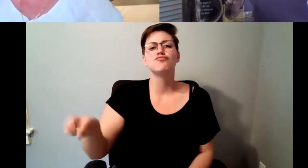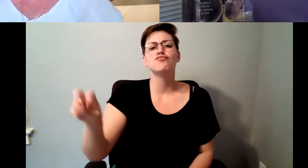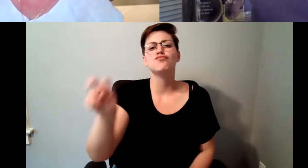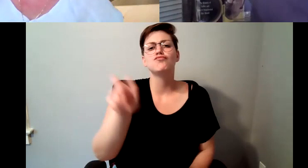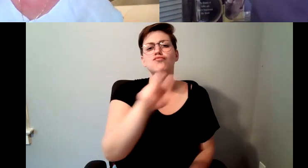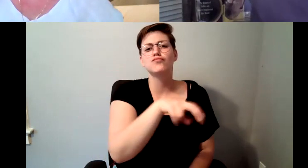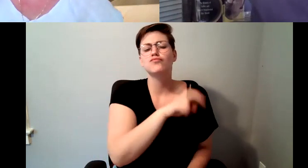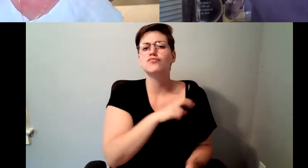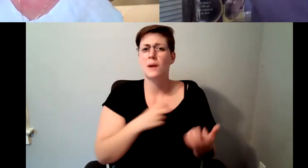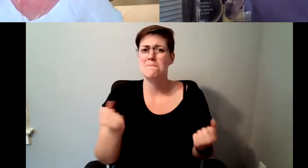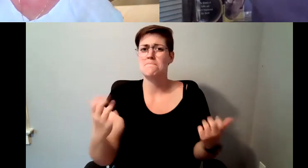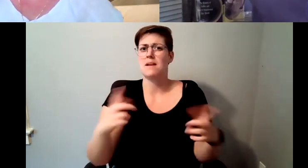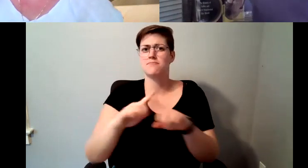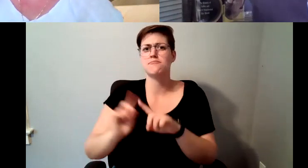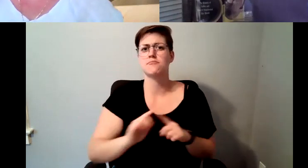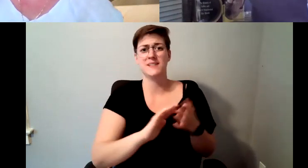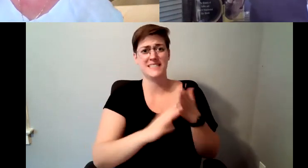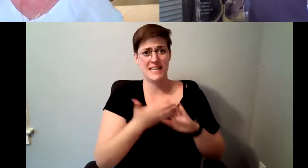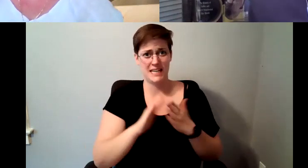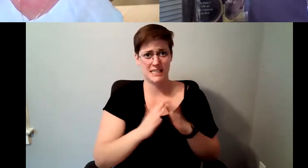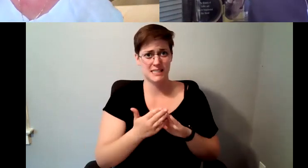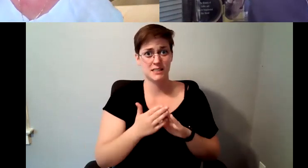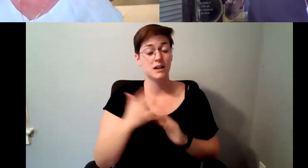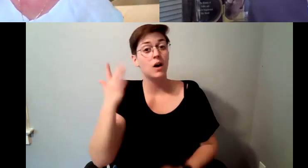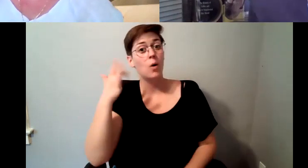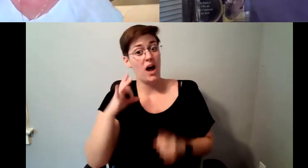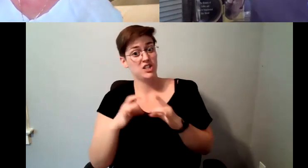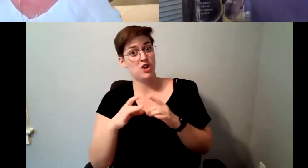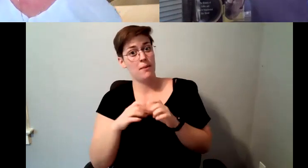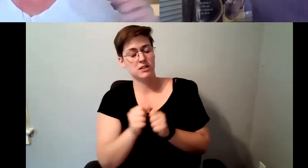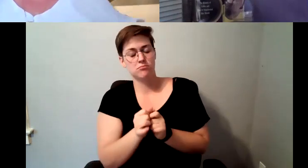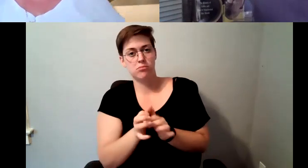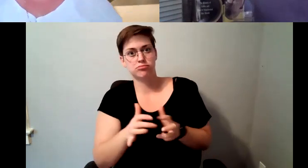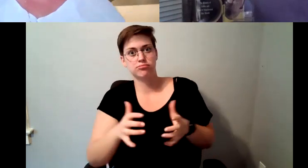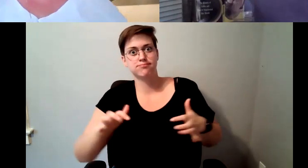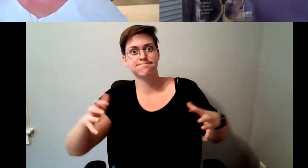D. Major Cohen: beginning to grow out the business in the United States and I I provided